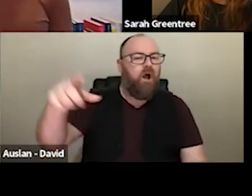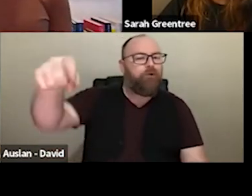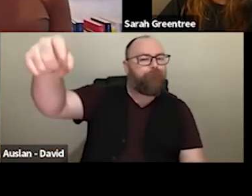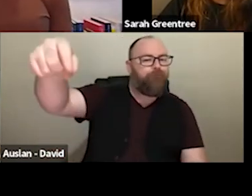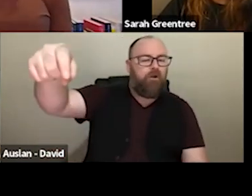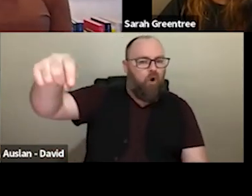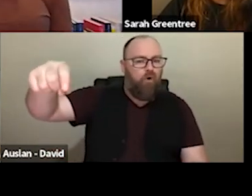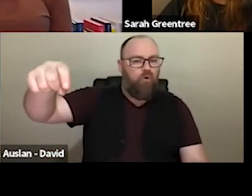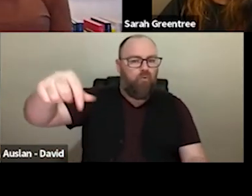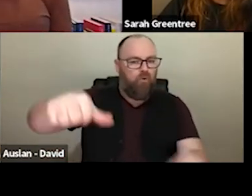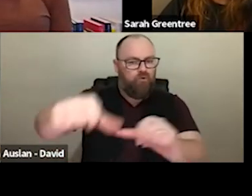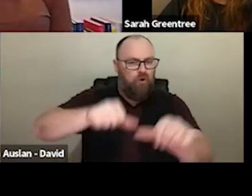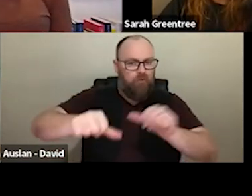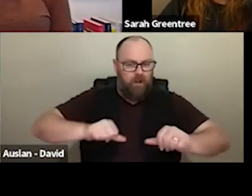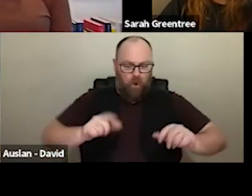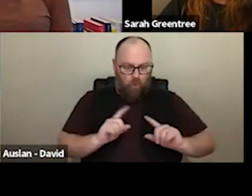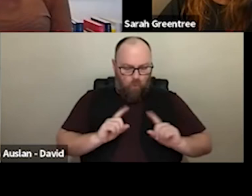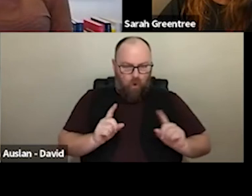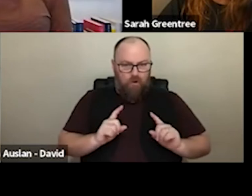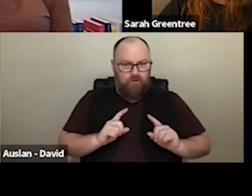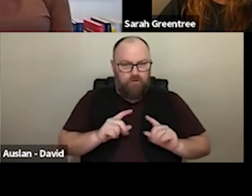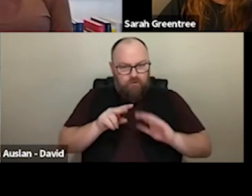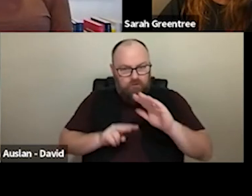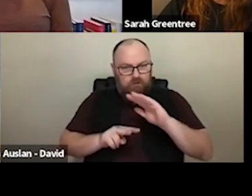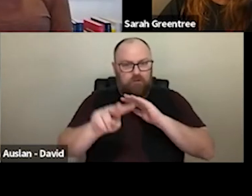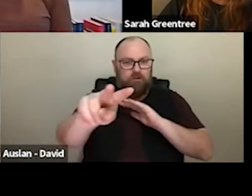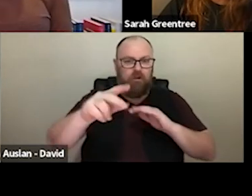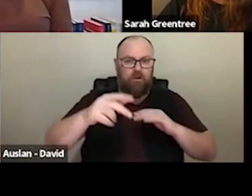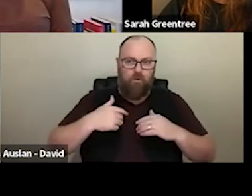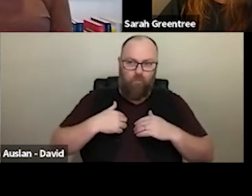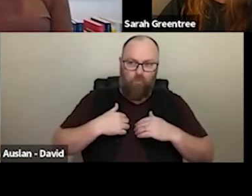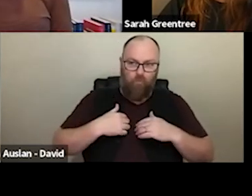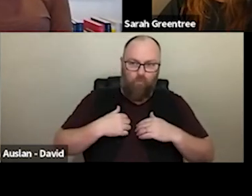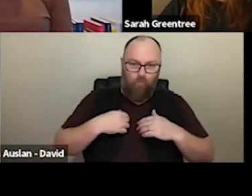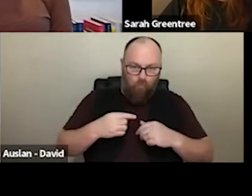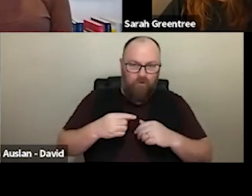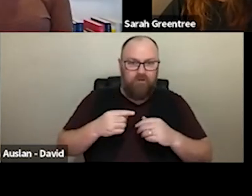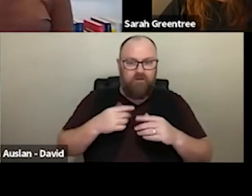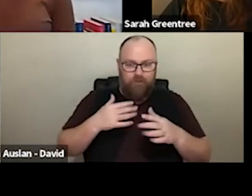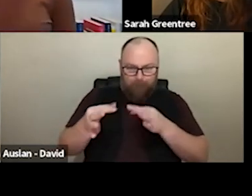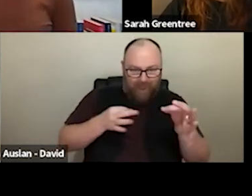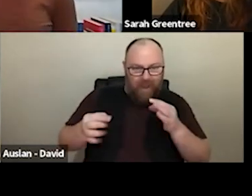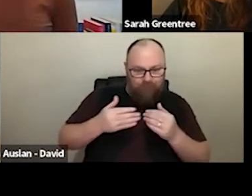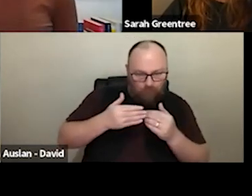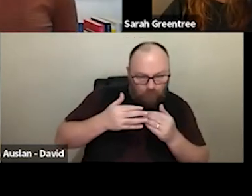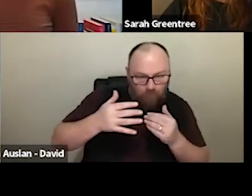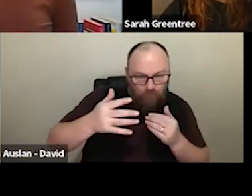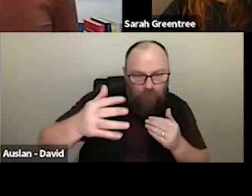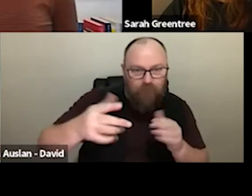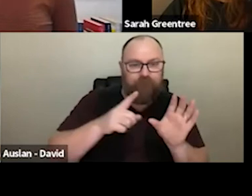It's actually talking about what predicts, what trajectory the organization is on over those 4 years. about what trajectory the organisation is on over those four years.